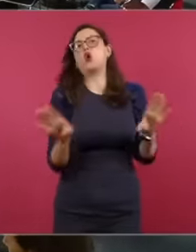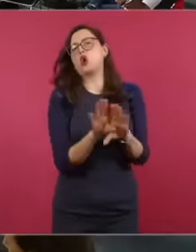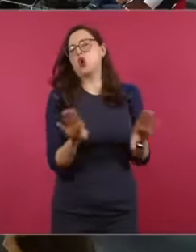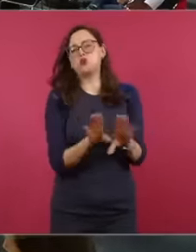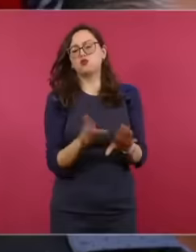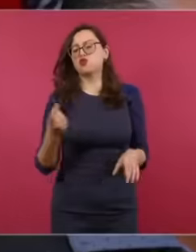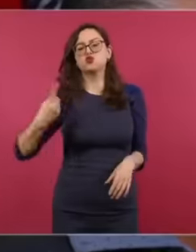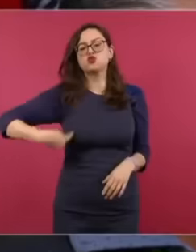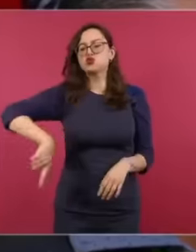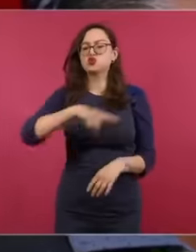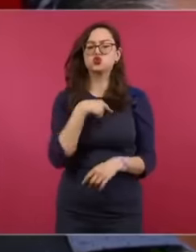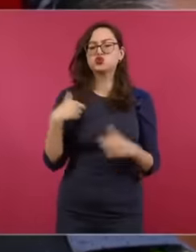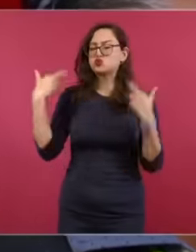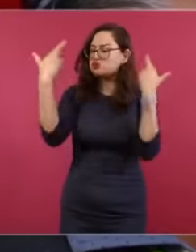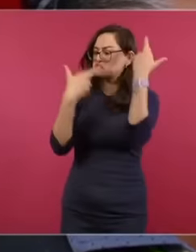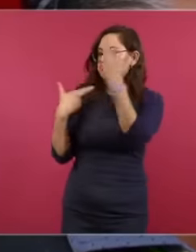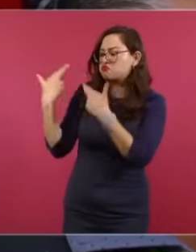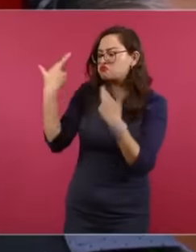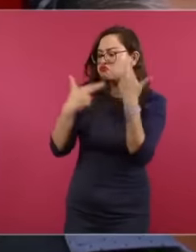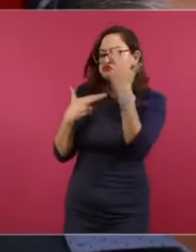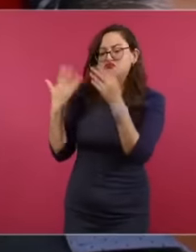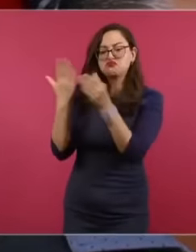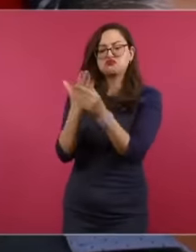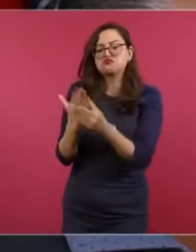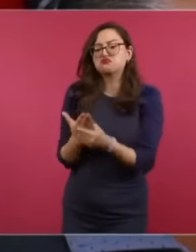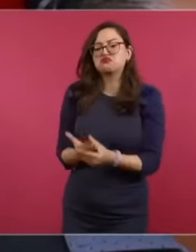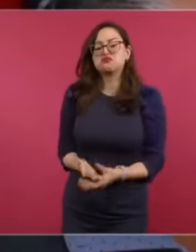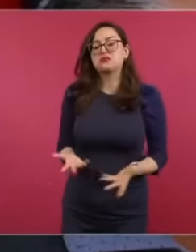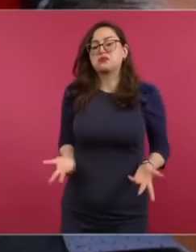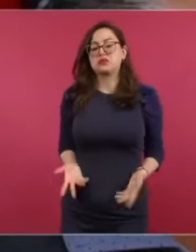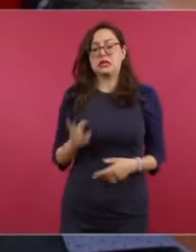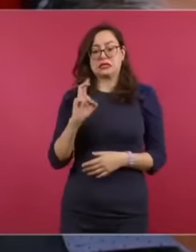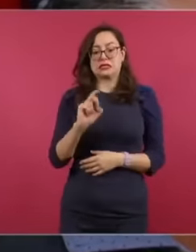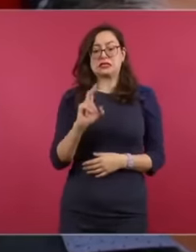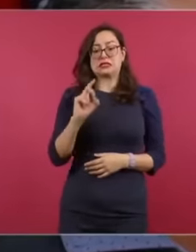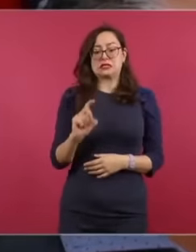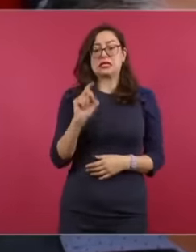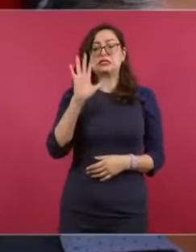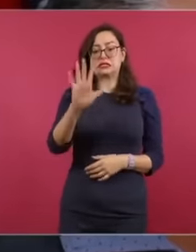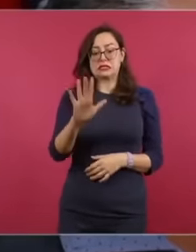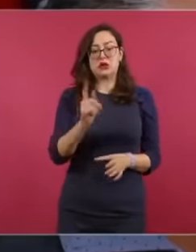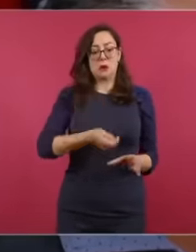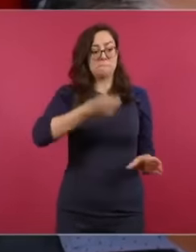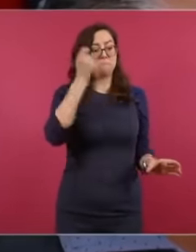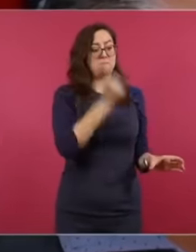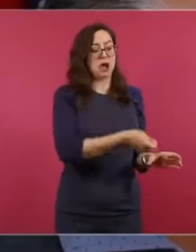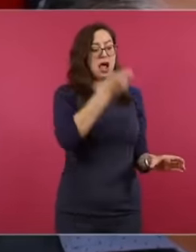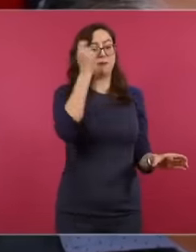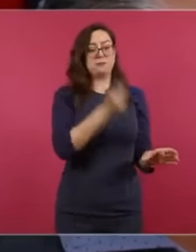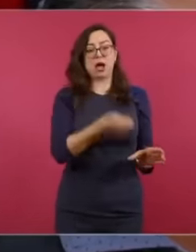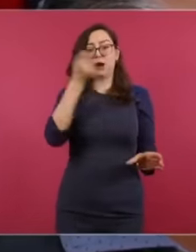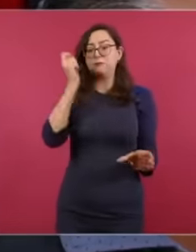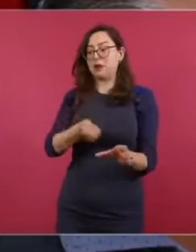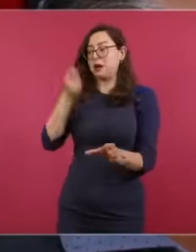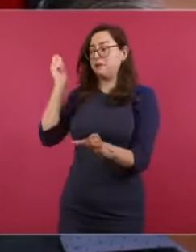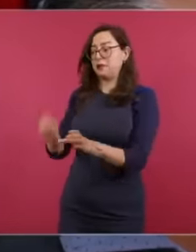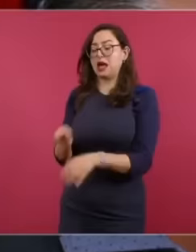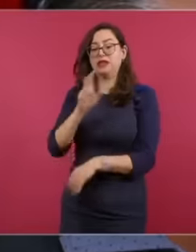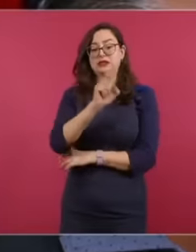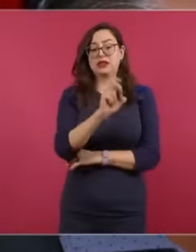judicial files and there are only 35 convictions, that is, convictions for drug trafficking